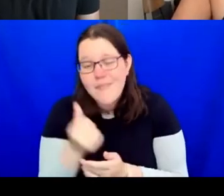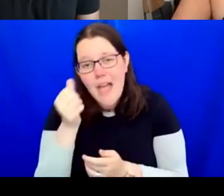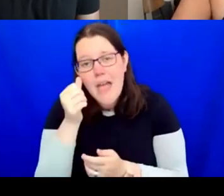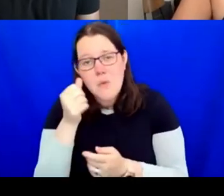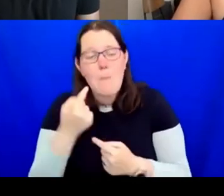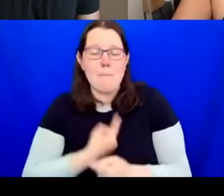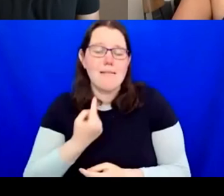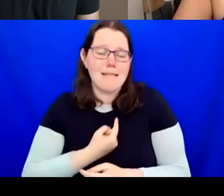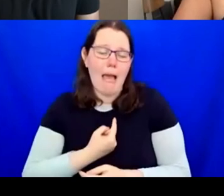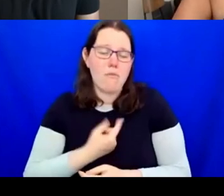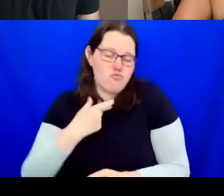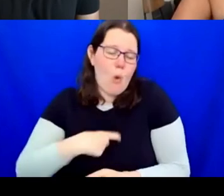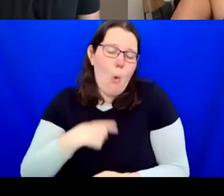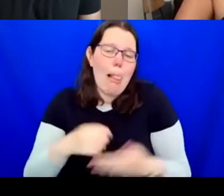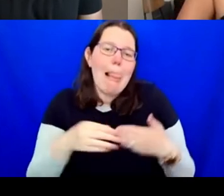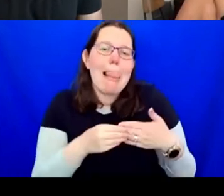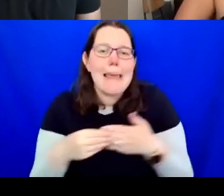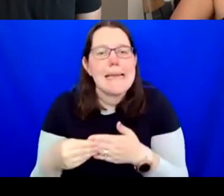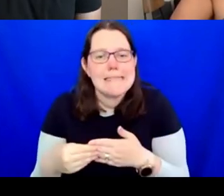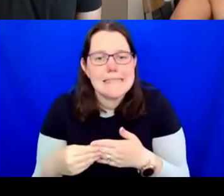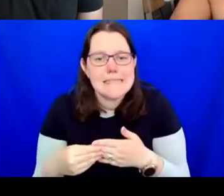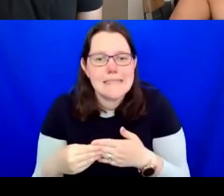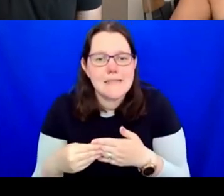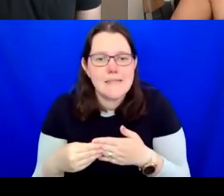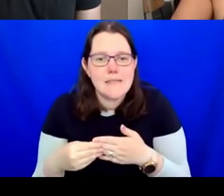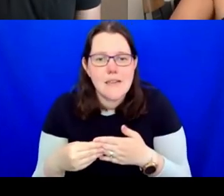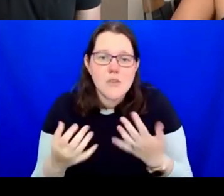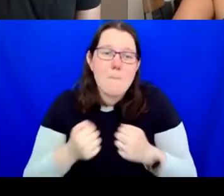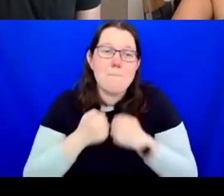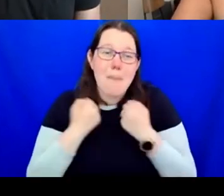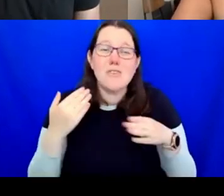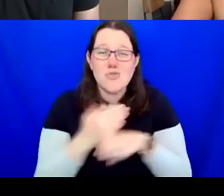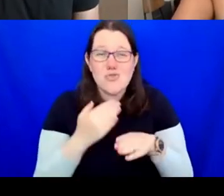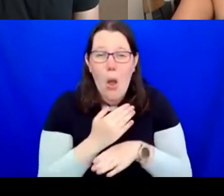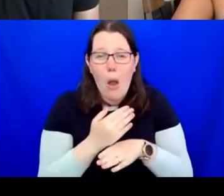so my mandate is that I'm employed to think about these things. I have a lot of colleagues